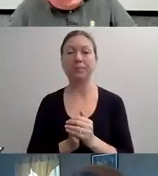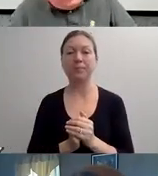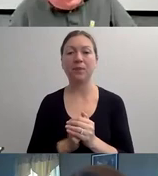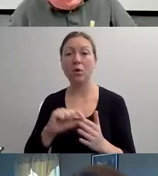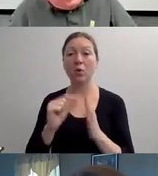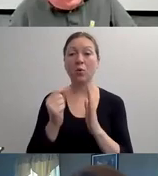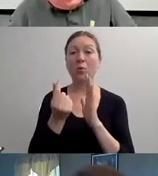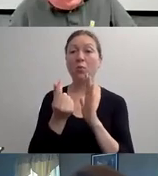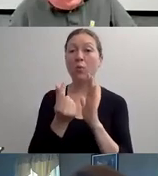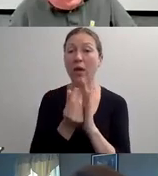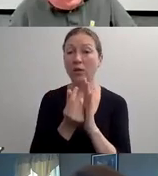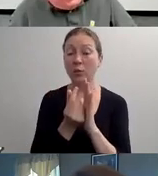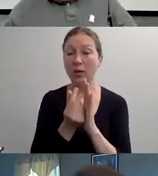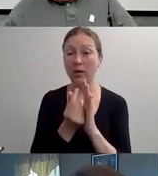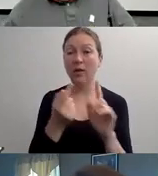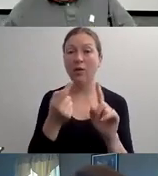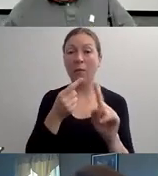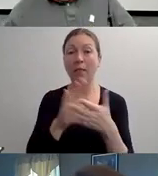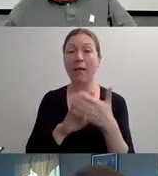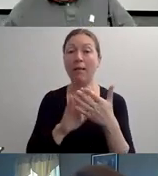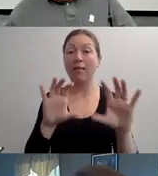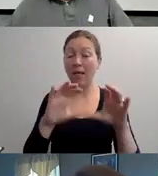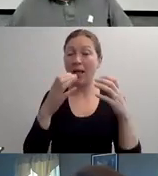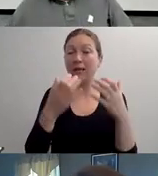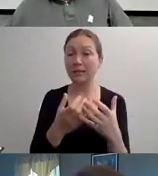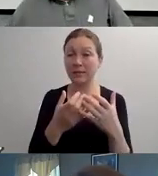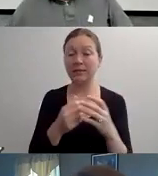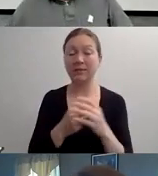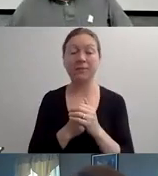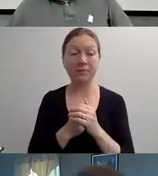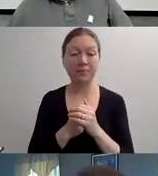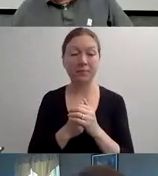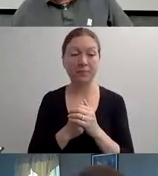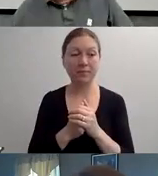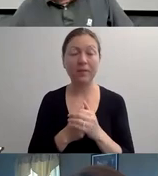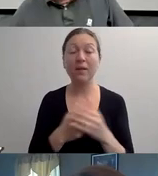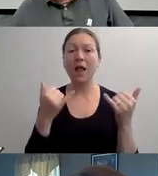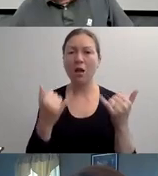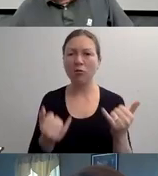ALL GENDERS, RACES AND SOCIOECONOMIC BACKGROUNDS. THERE ARE 61 MILLION PEOPLE IN THE UNITED STATES.